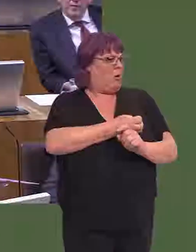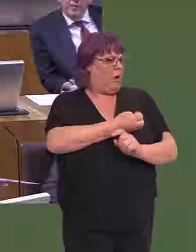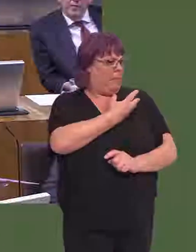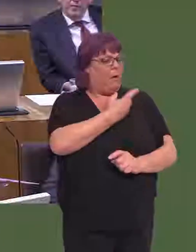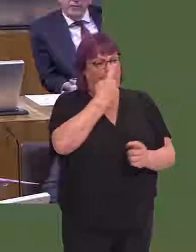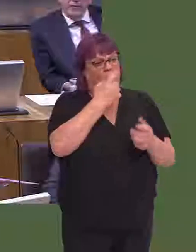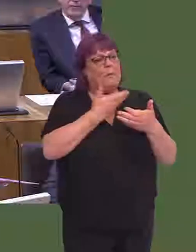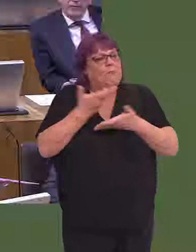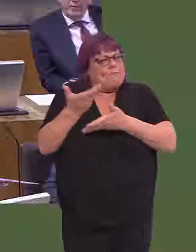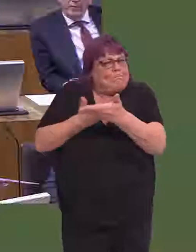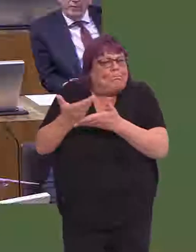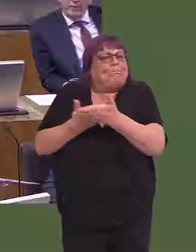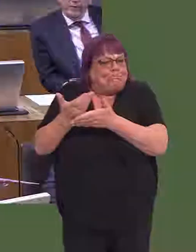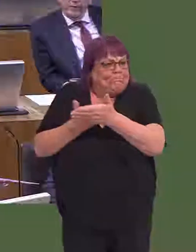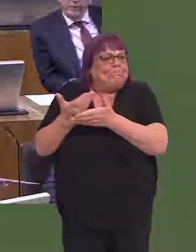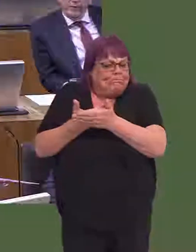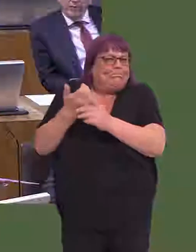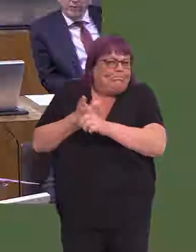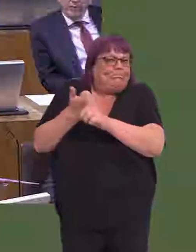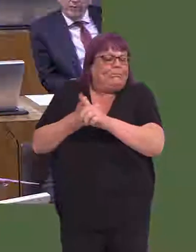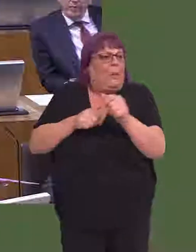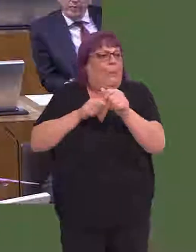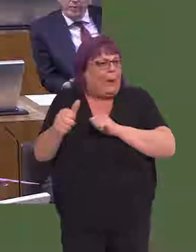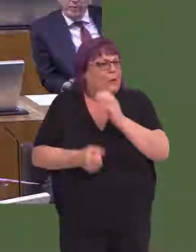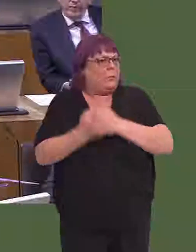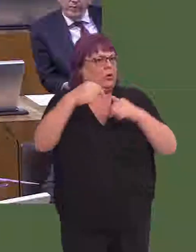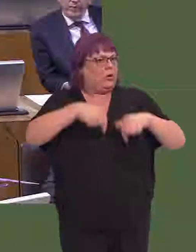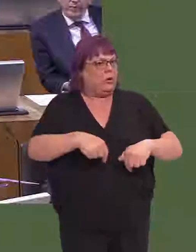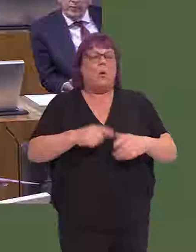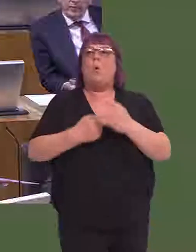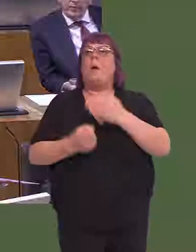hard to get the best deal for Wales, which we believe we have achieved.